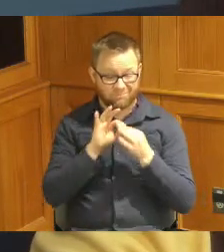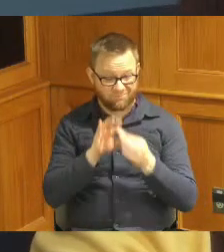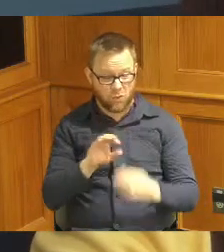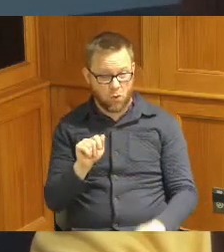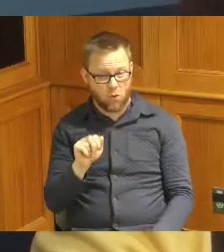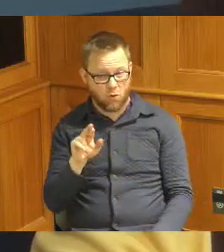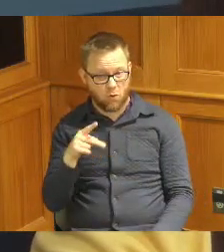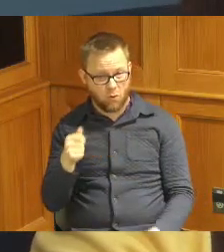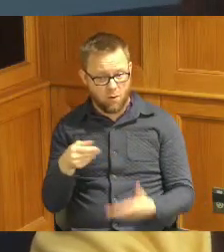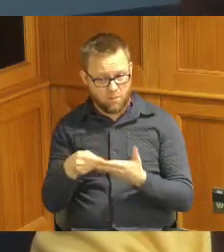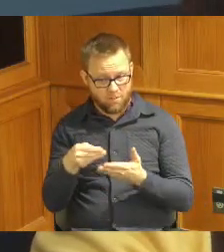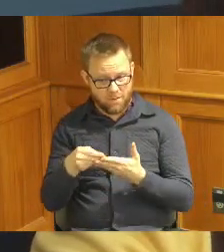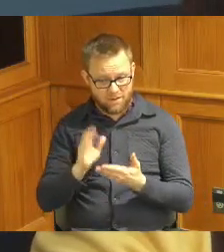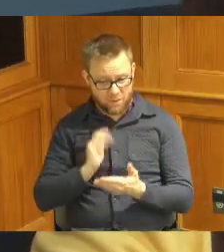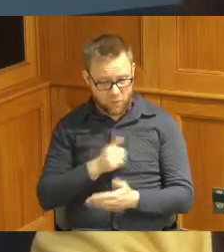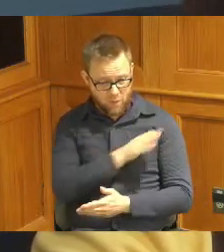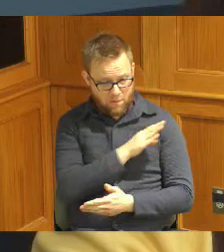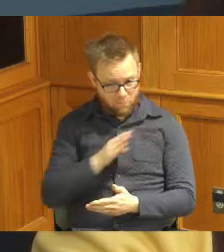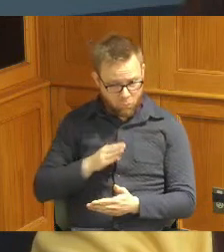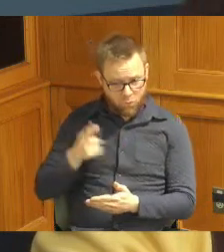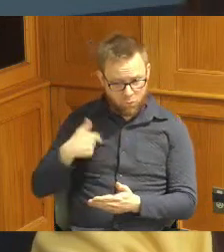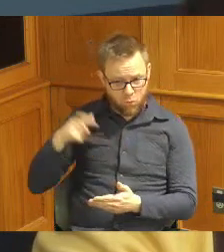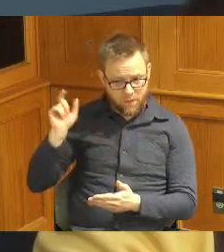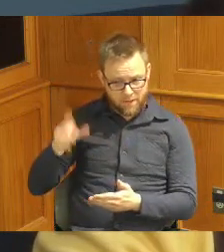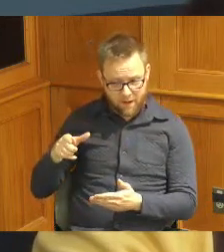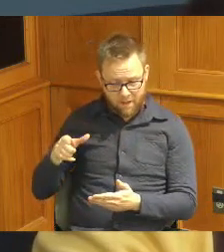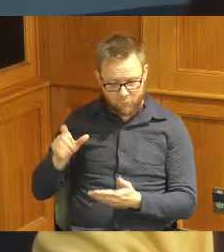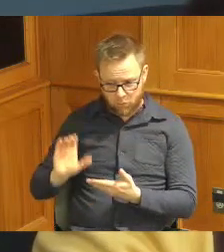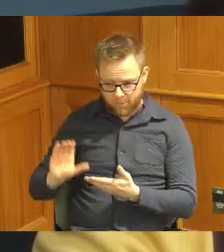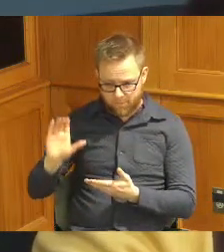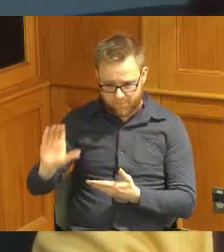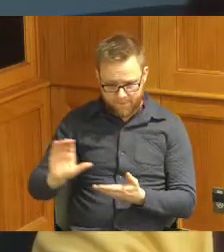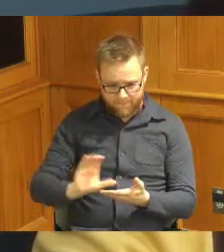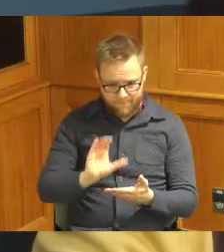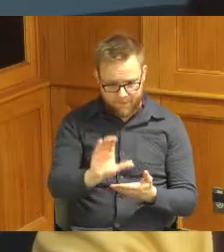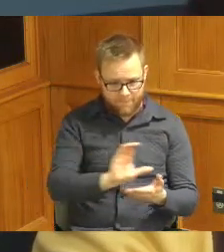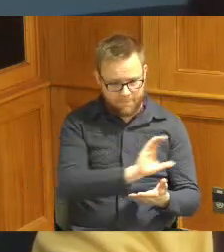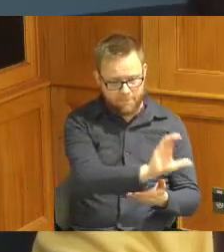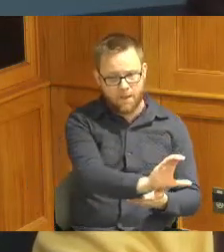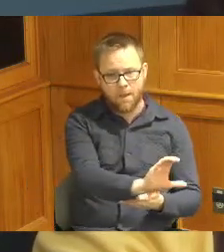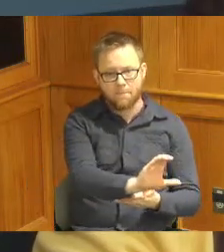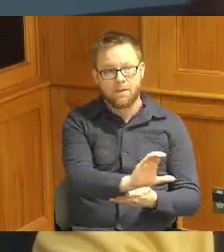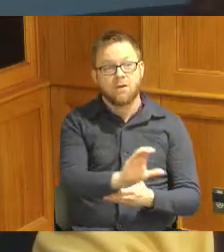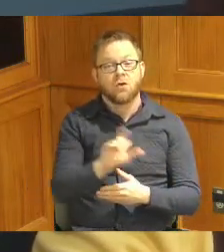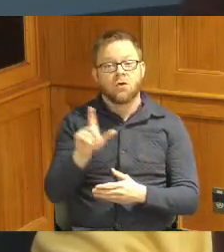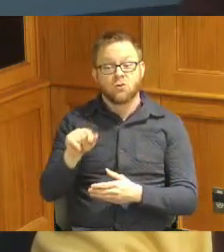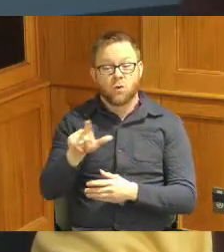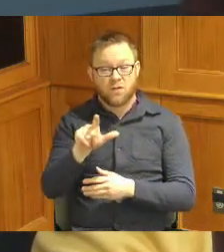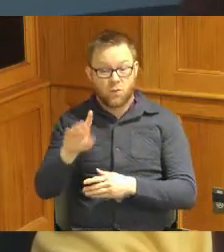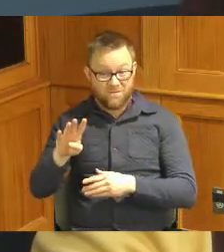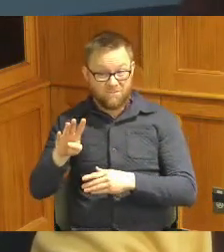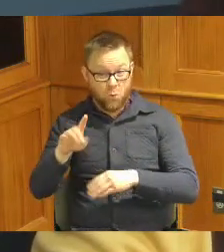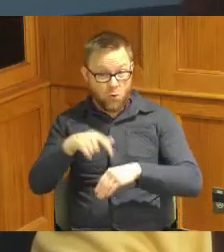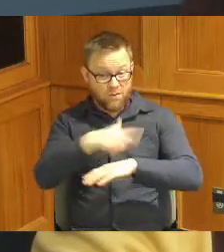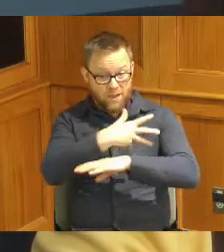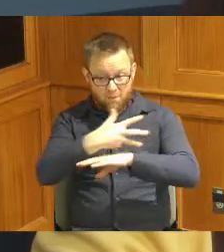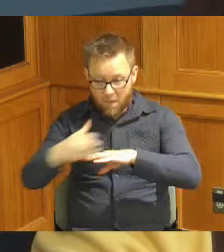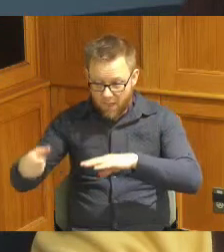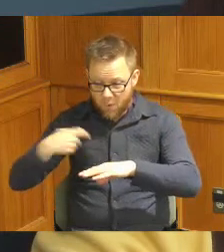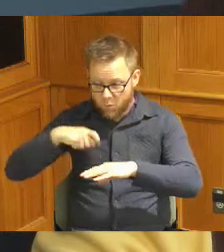to as a board designate designate by 2024 what we want to do with the dollars and we have to